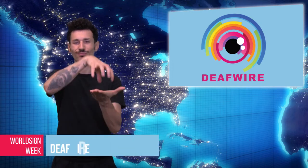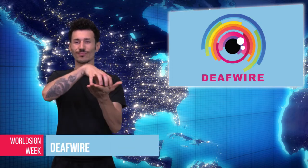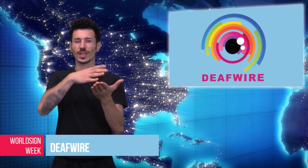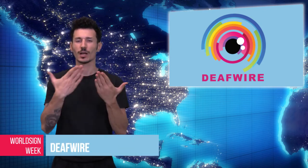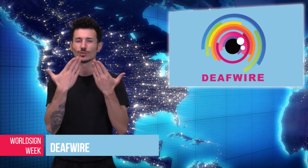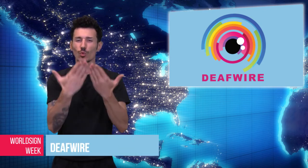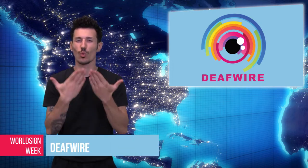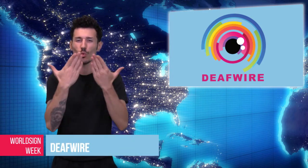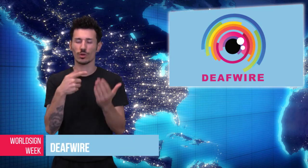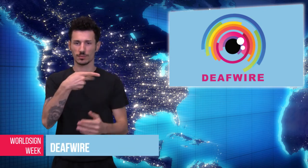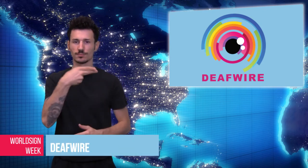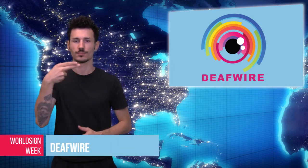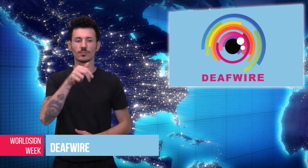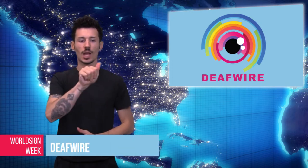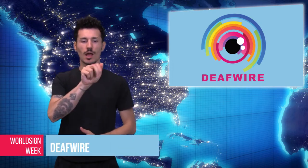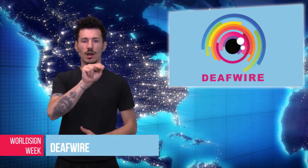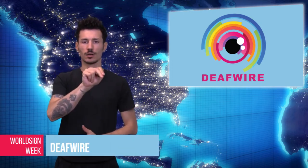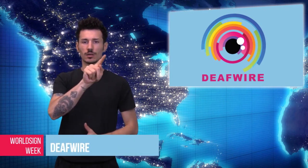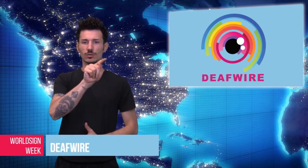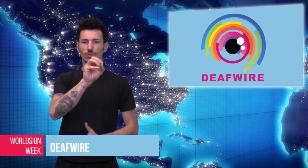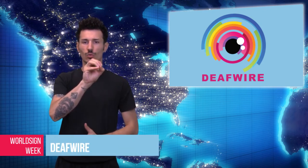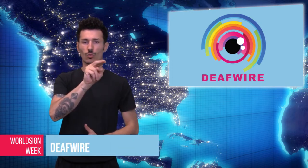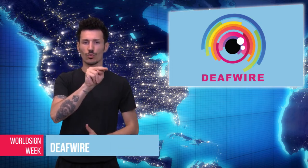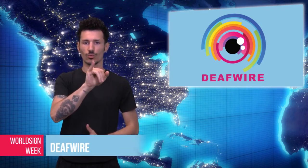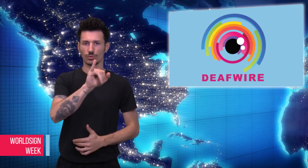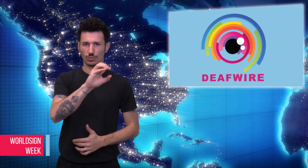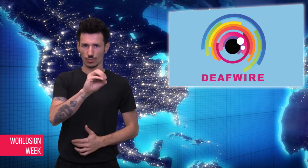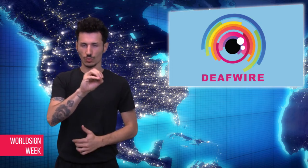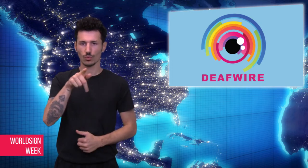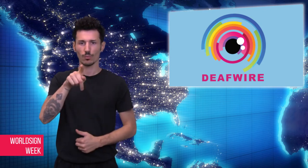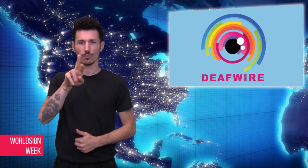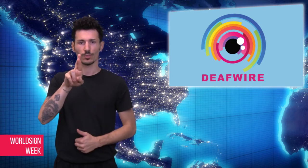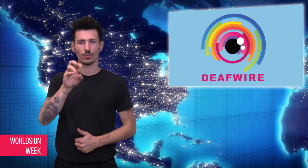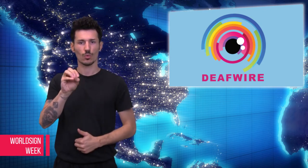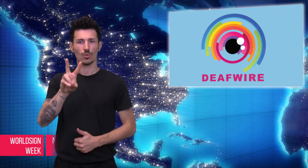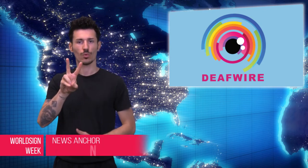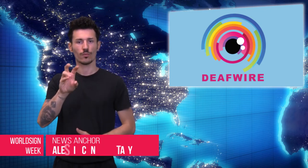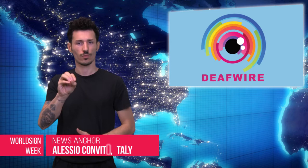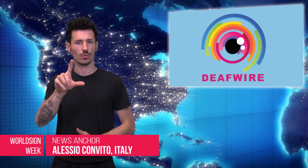Alessio: Antonio Provolo Institute,